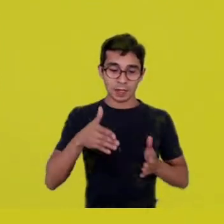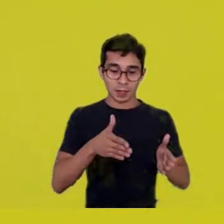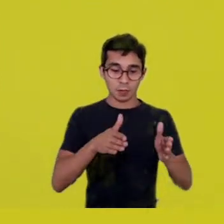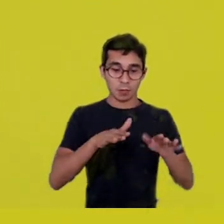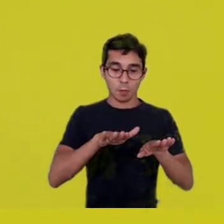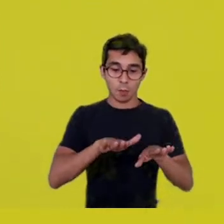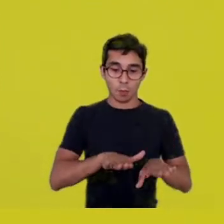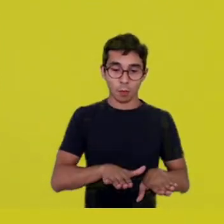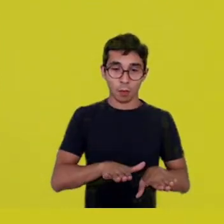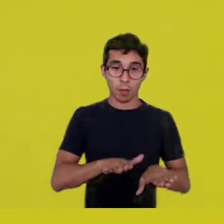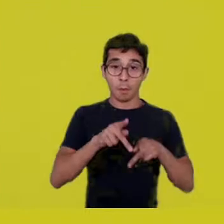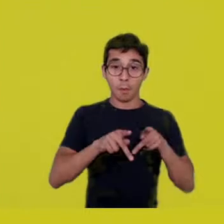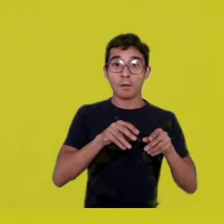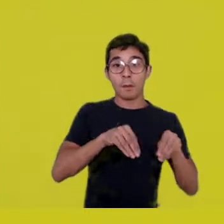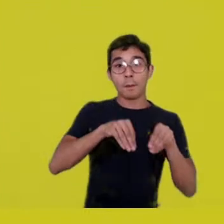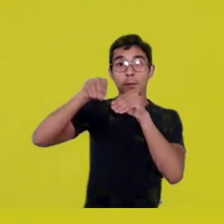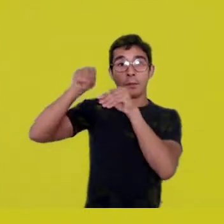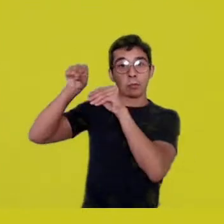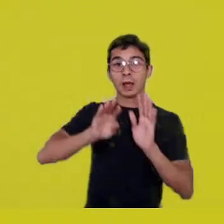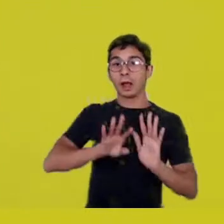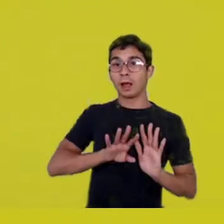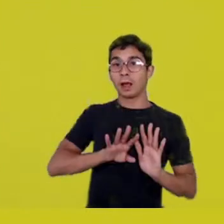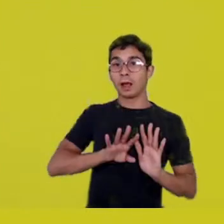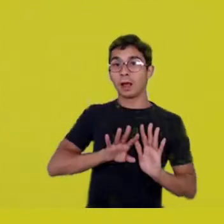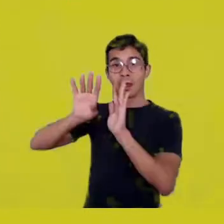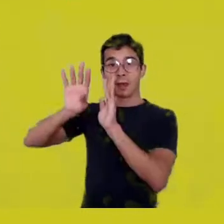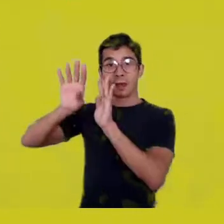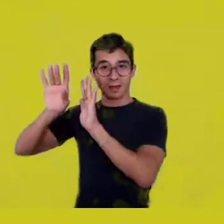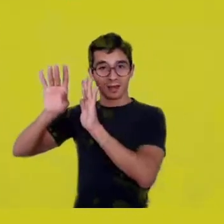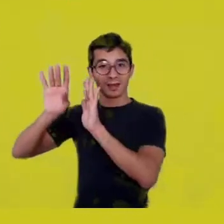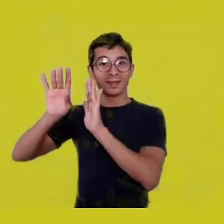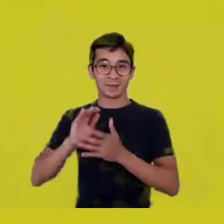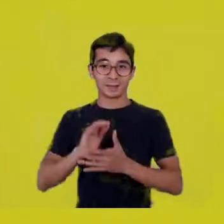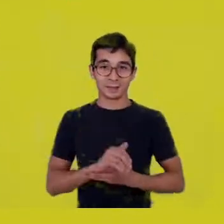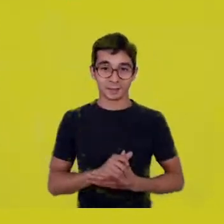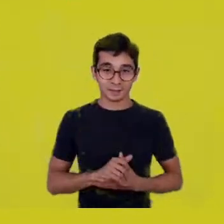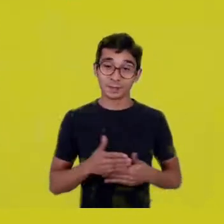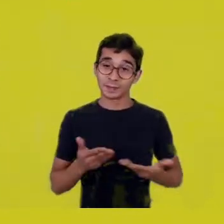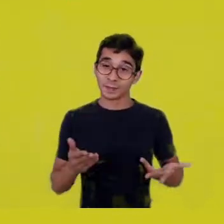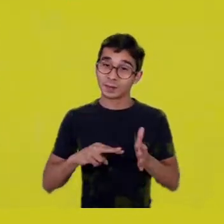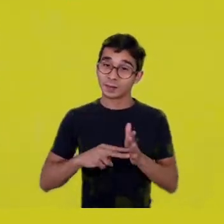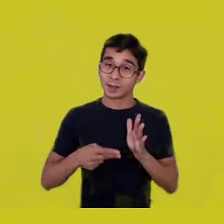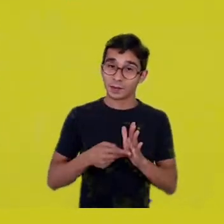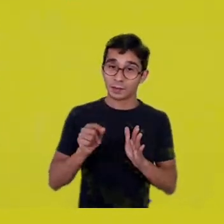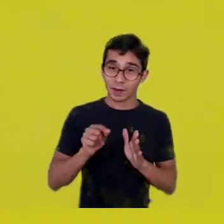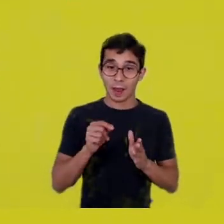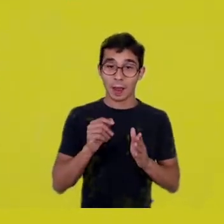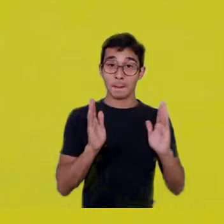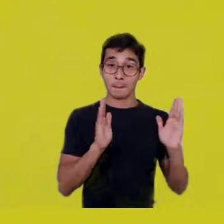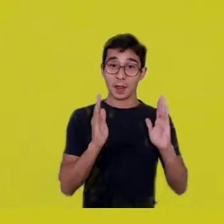I mean, they were a people who spent two seasons, the dry and the rainy,